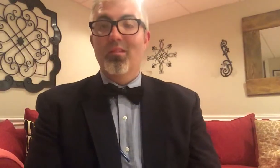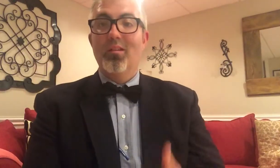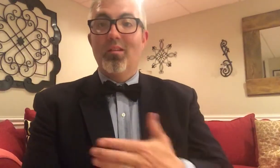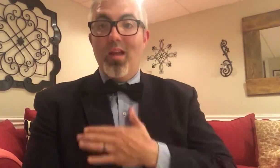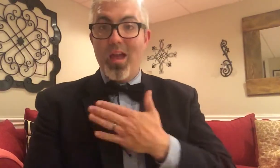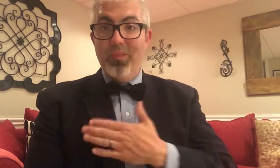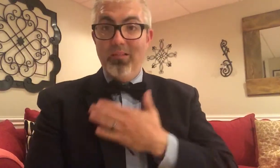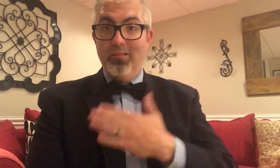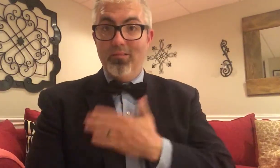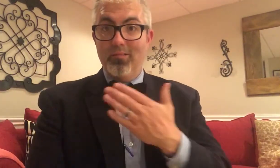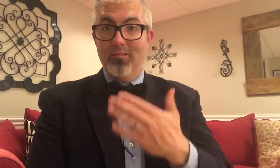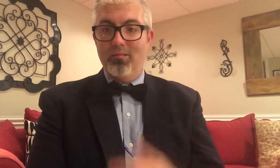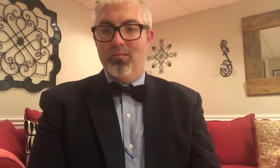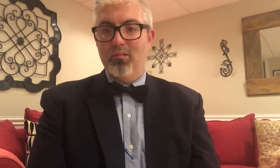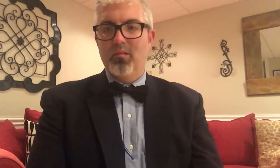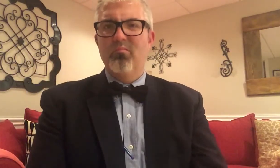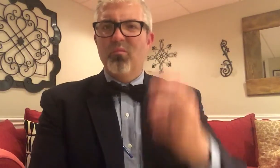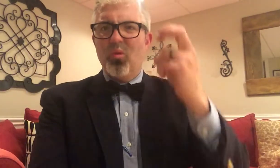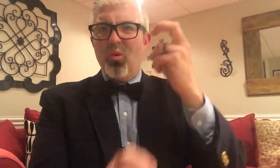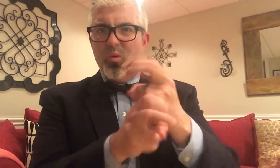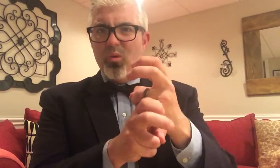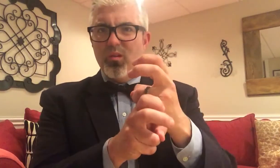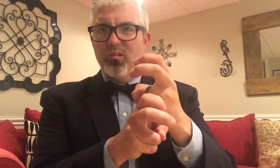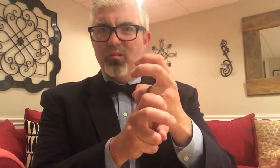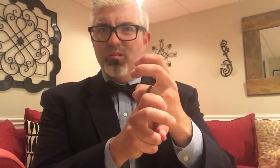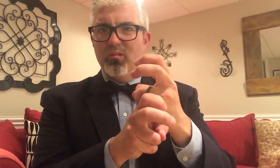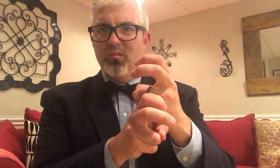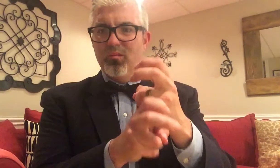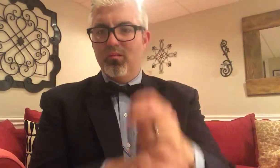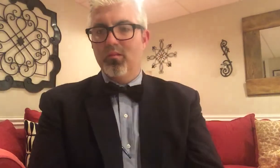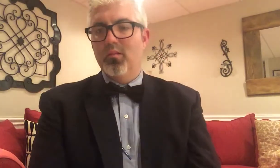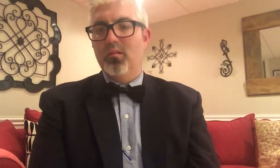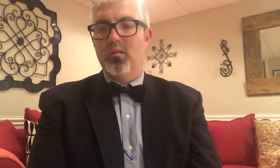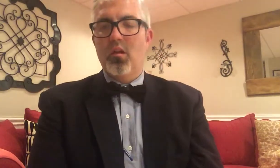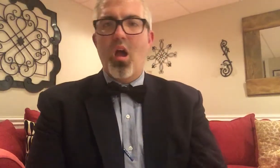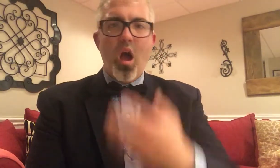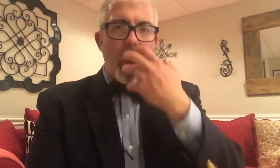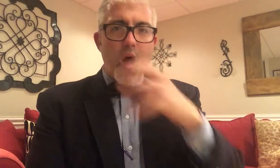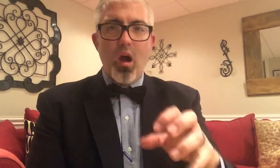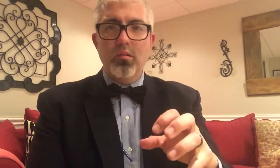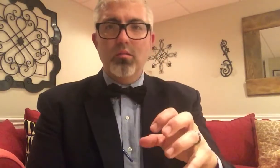HAPPY HARD HOT